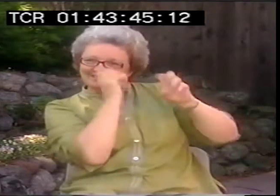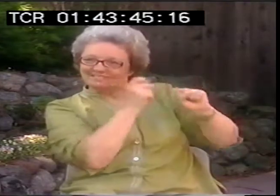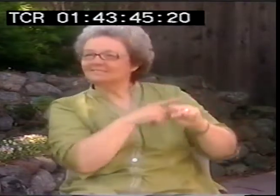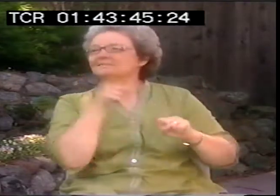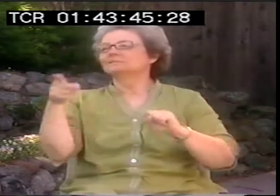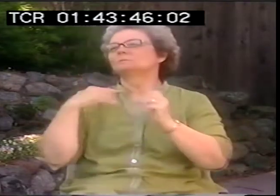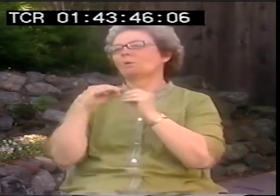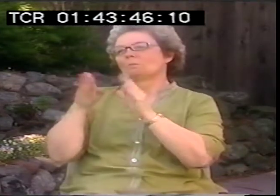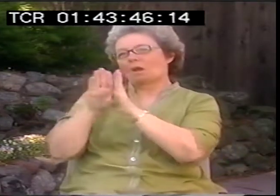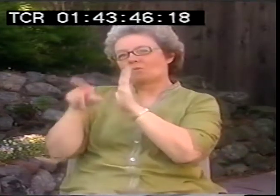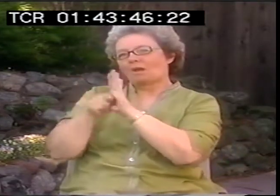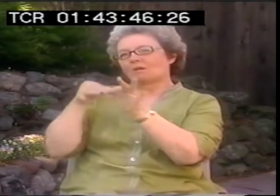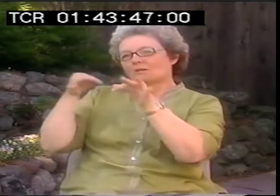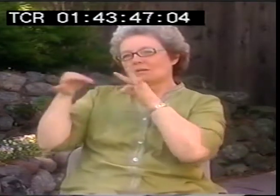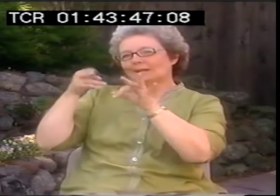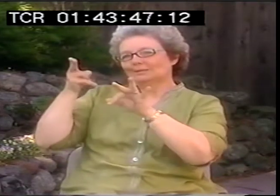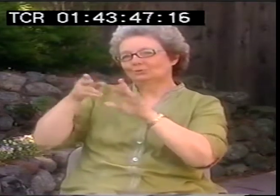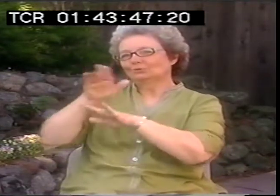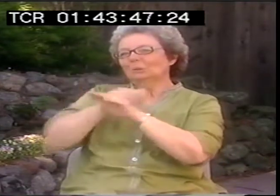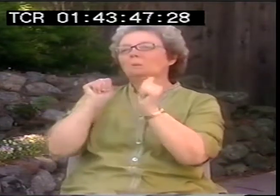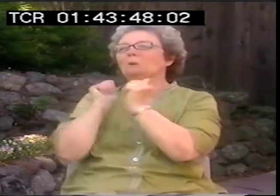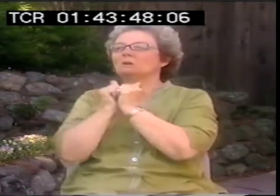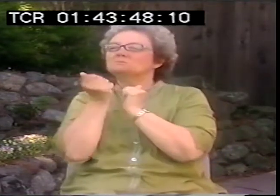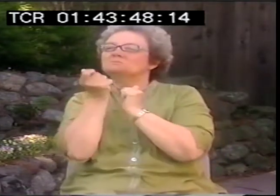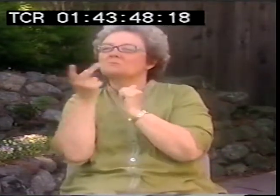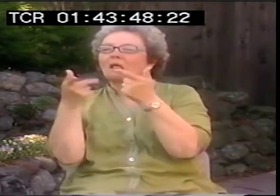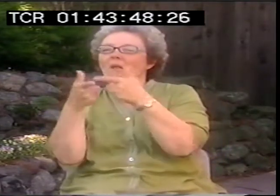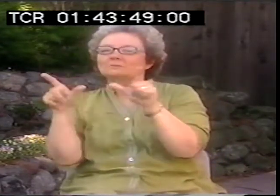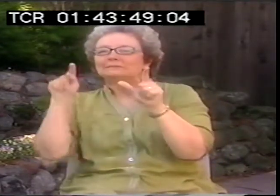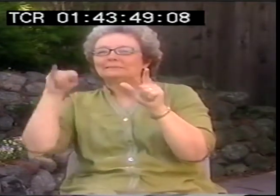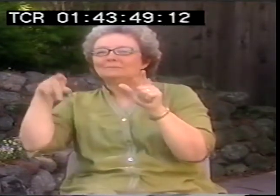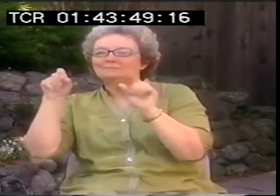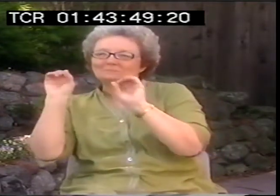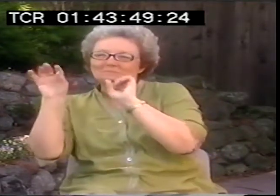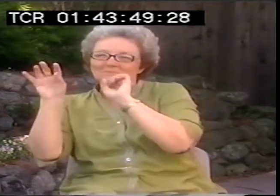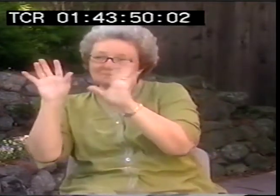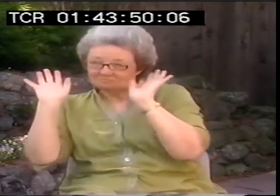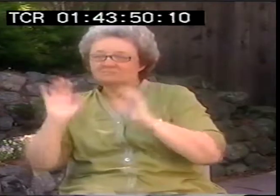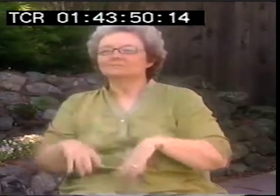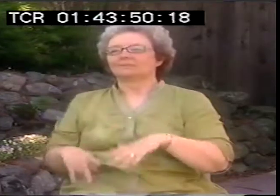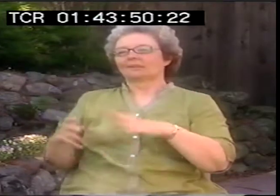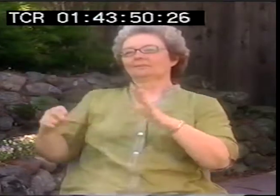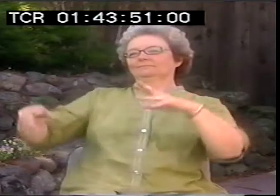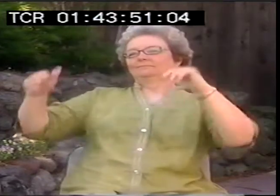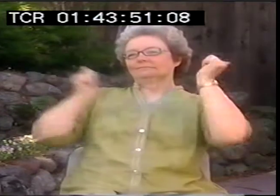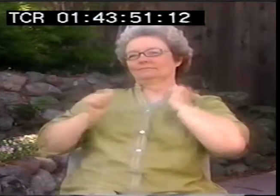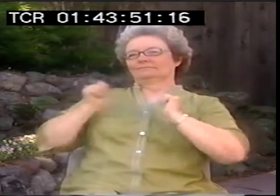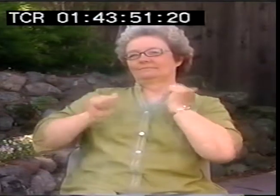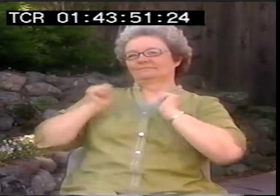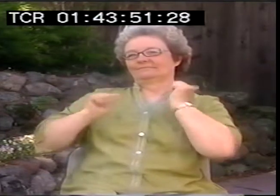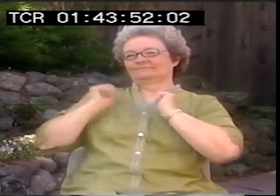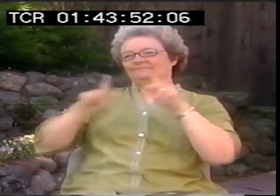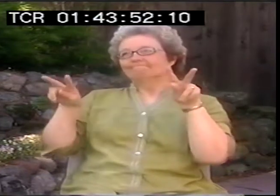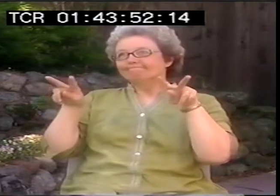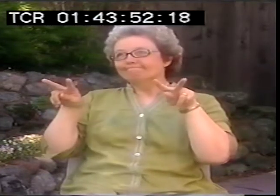I don't have to give any of that narration or exposition. But with their young audience they need just a little bit of a something so they know what they're watching.